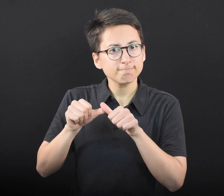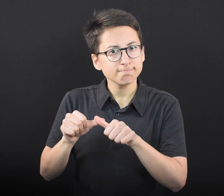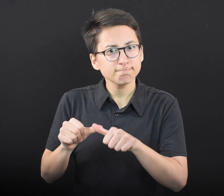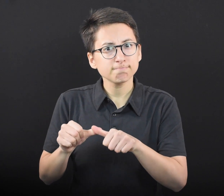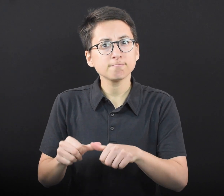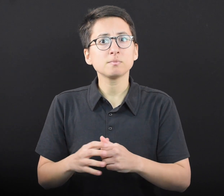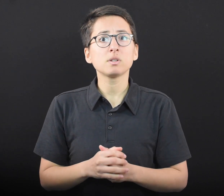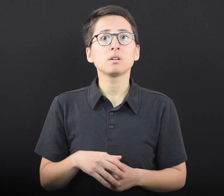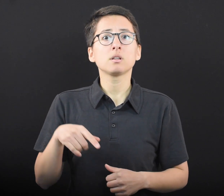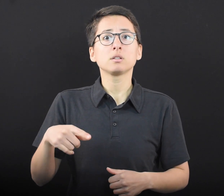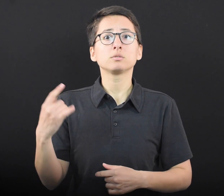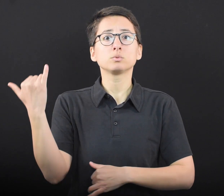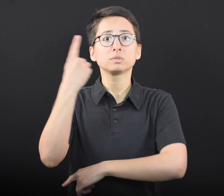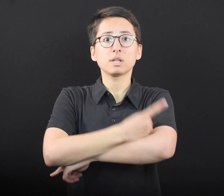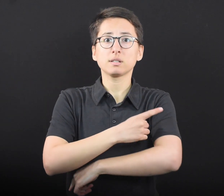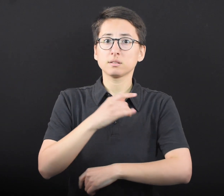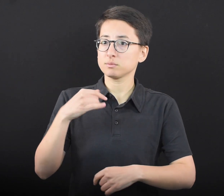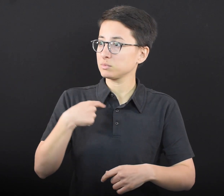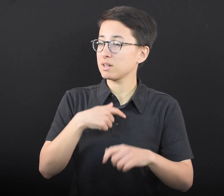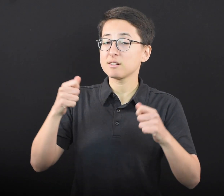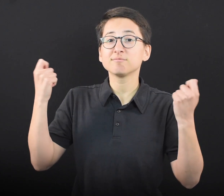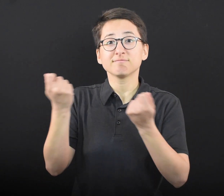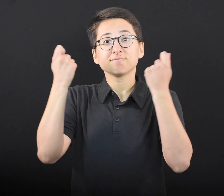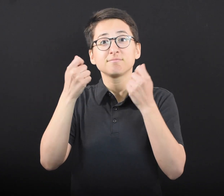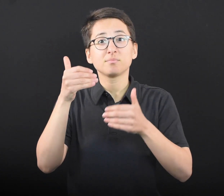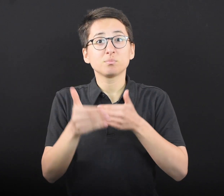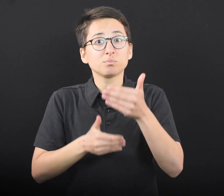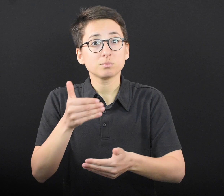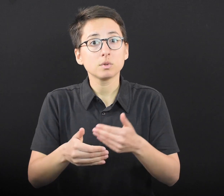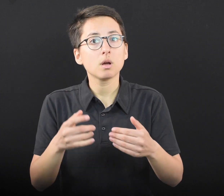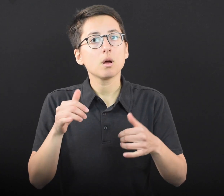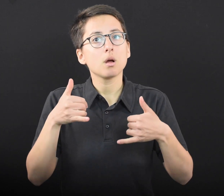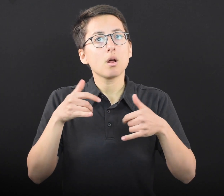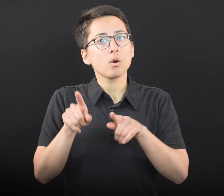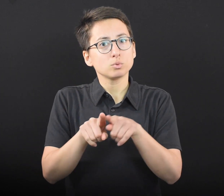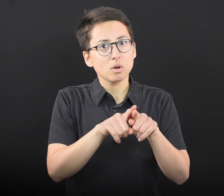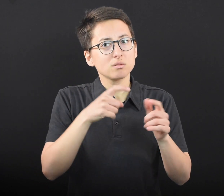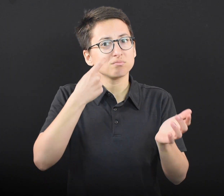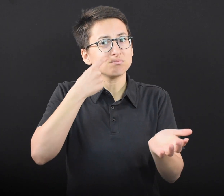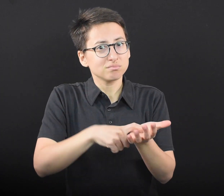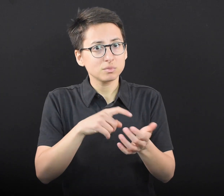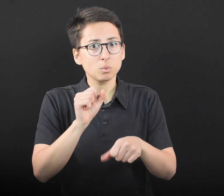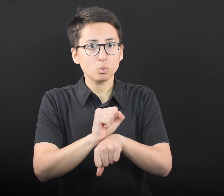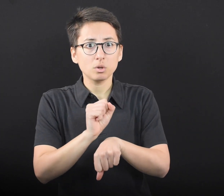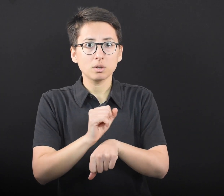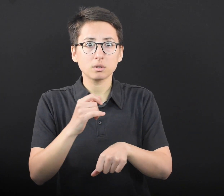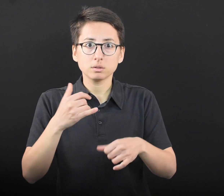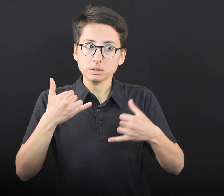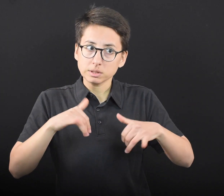Minnesota Department of Health Commissioner Jan Malcolm. “This is a day for us to celebrate the progress, while also recognizing the work that remains to be done.